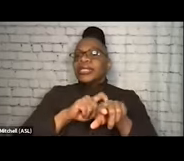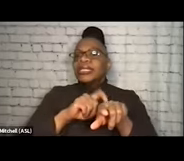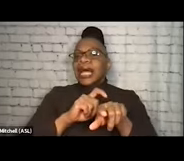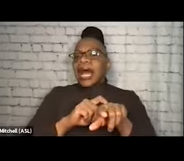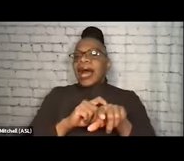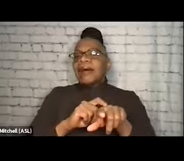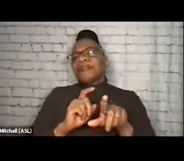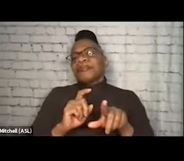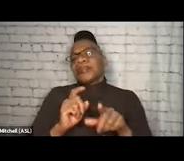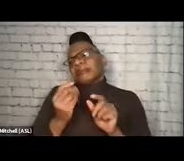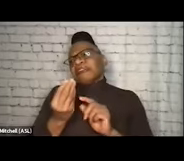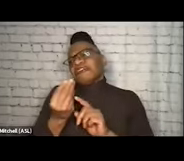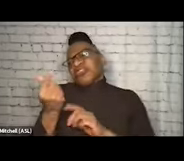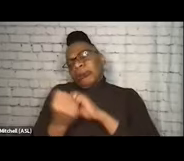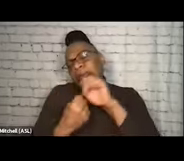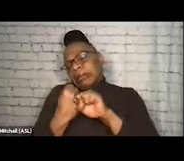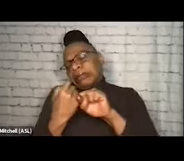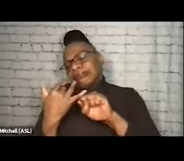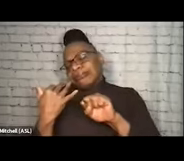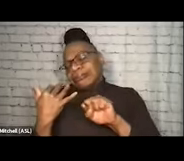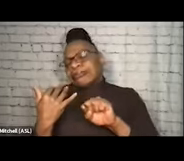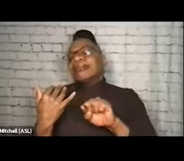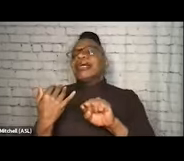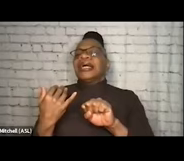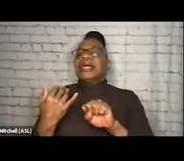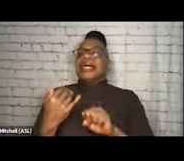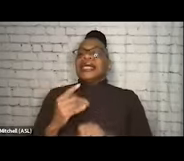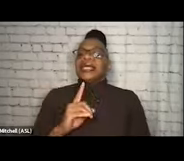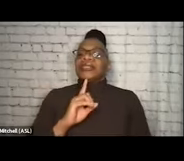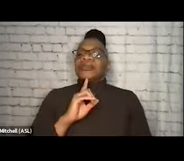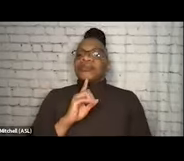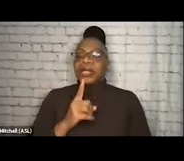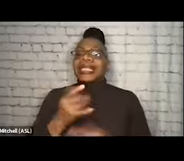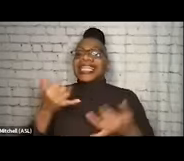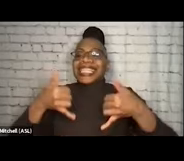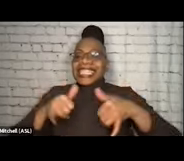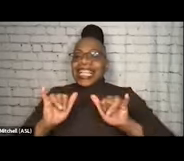but it wasn't that long ago, very much still focused on the clinician as expert